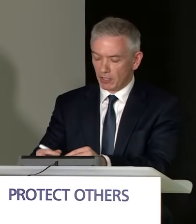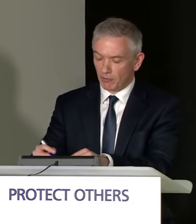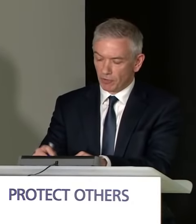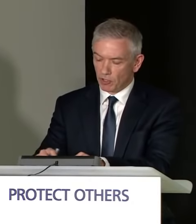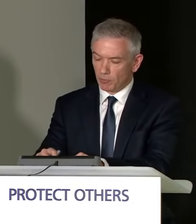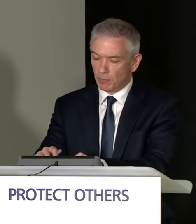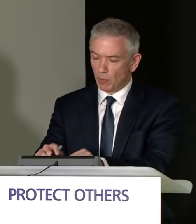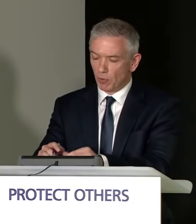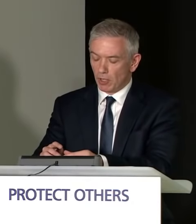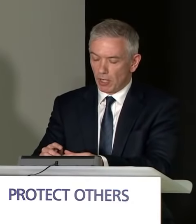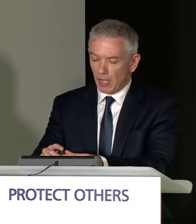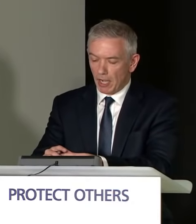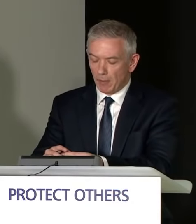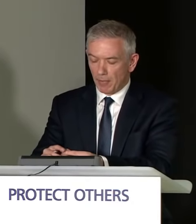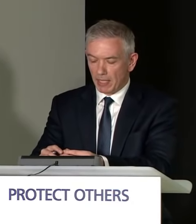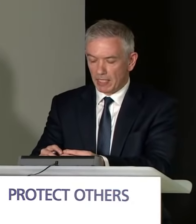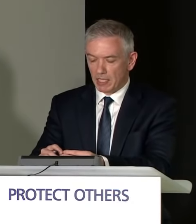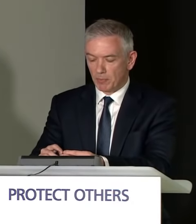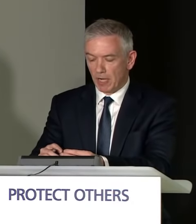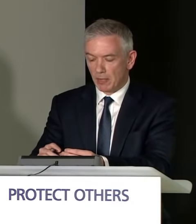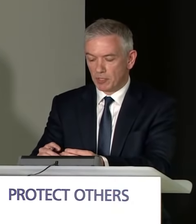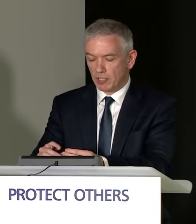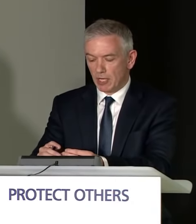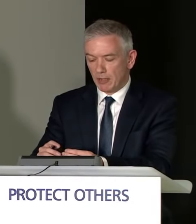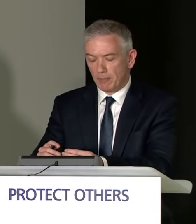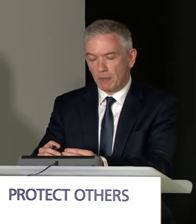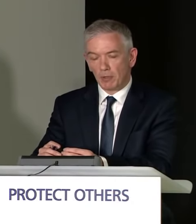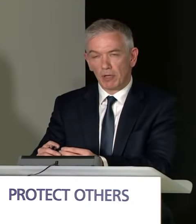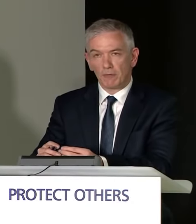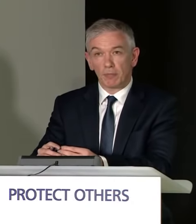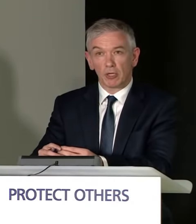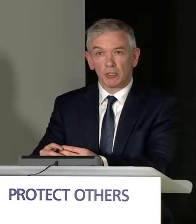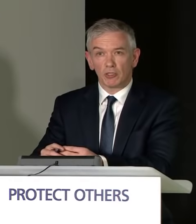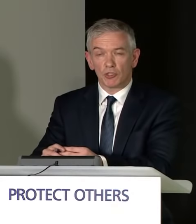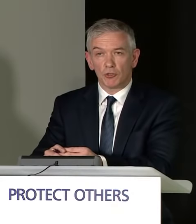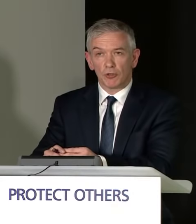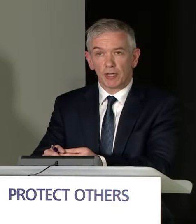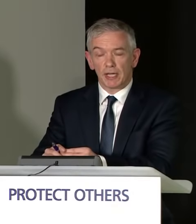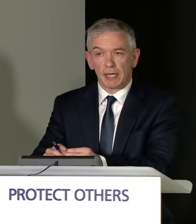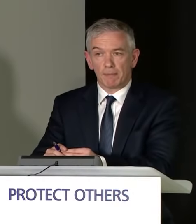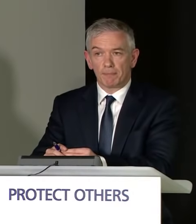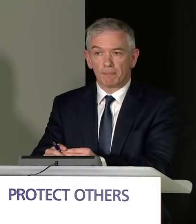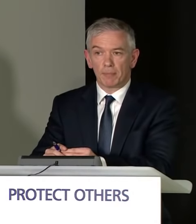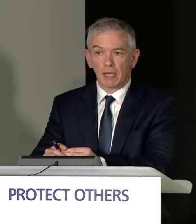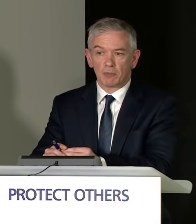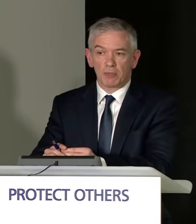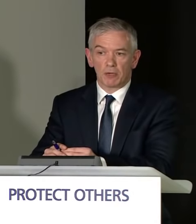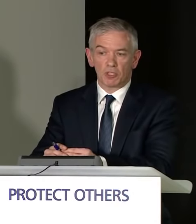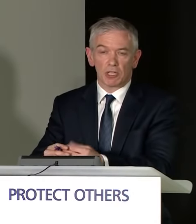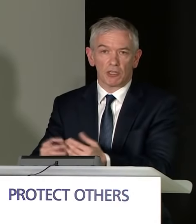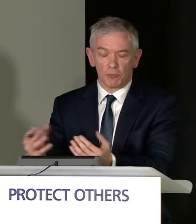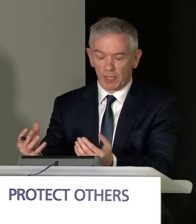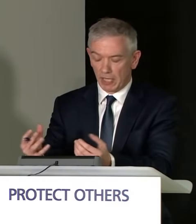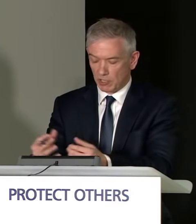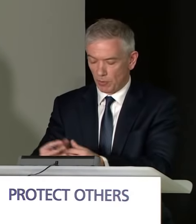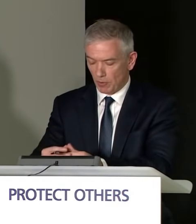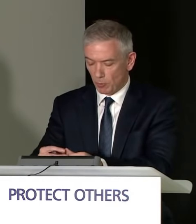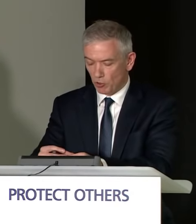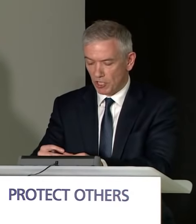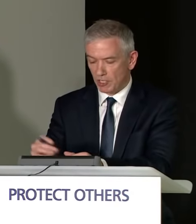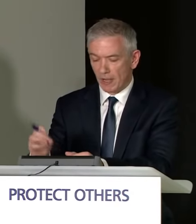But for some people, perhaps people have begun to, perhaps become just a little bit lax.